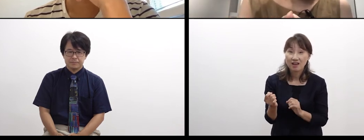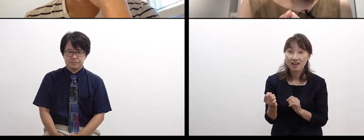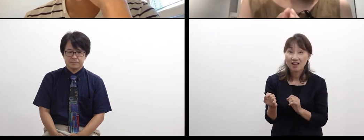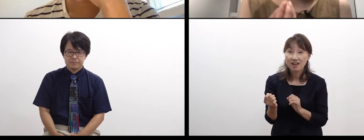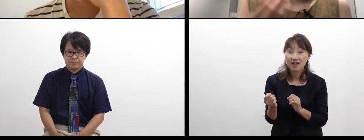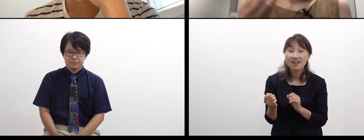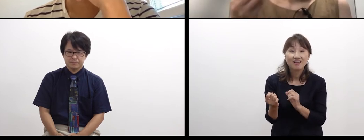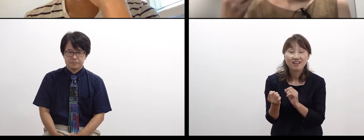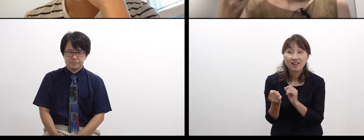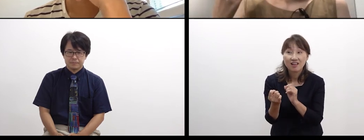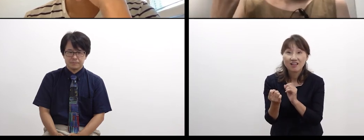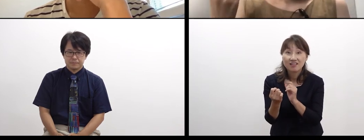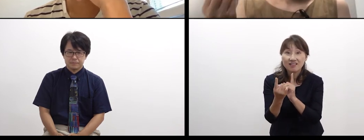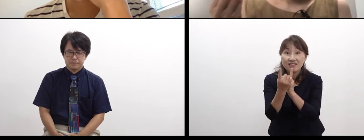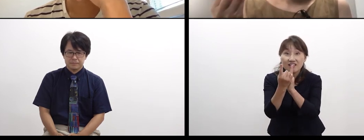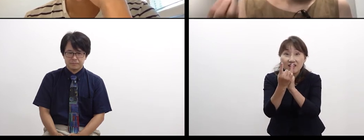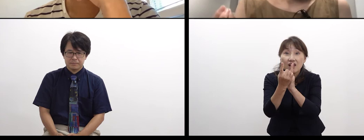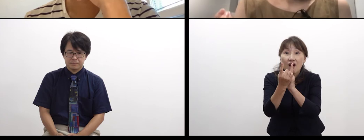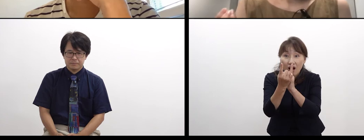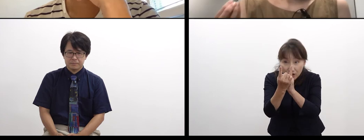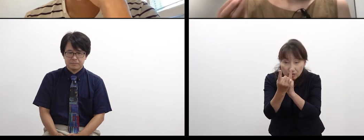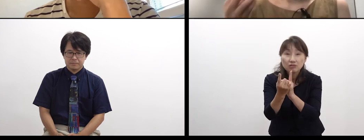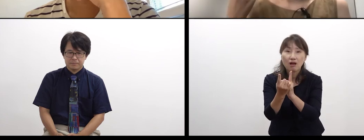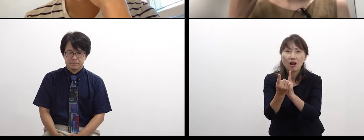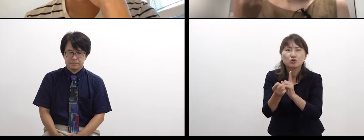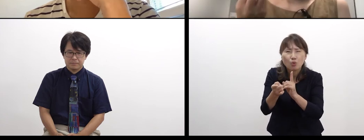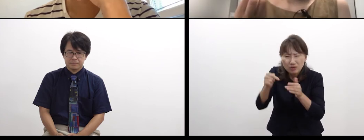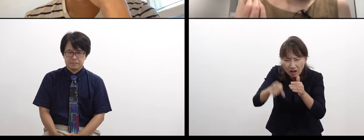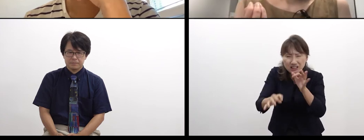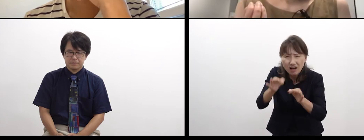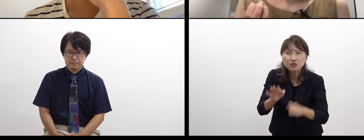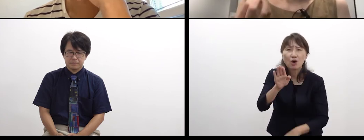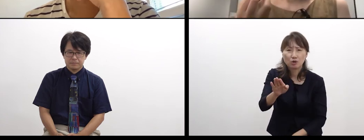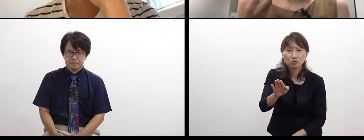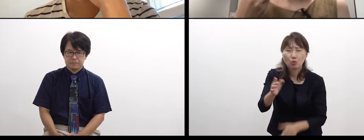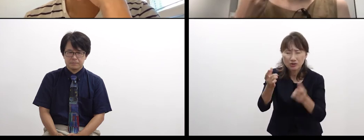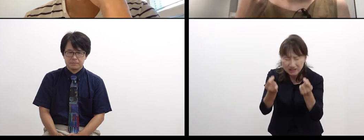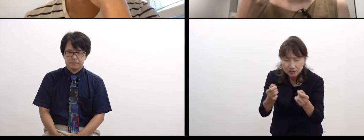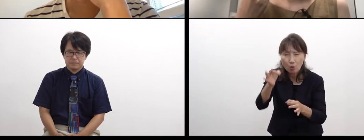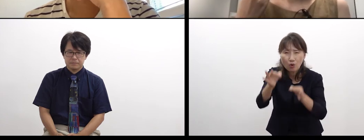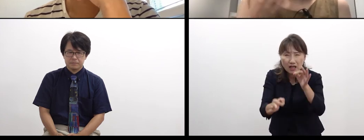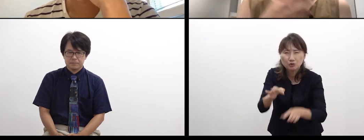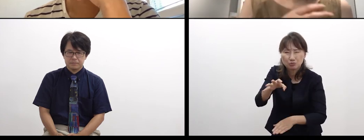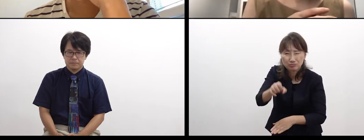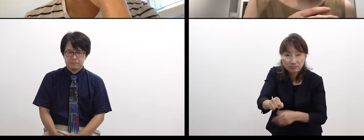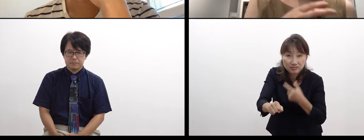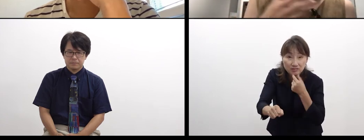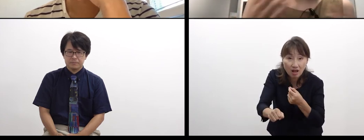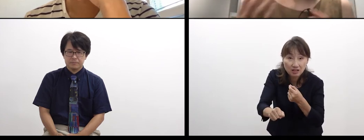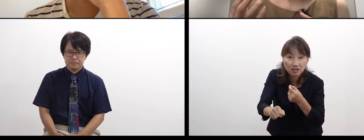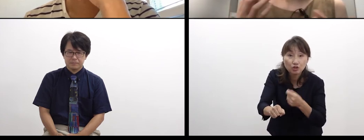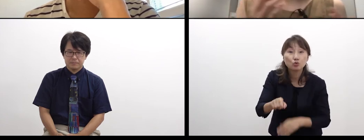which I will not be able to find, not like changing the way of thinking to positive or negative.